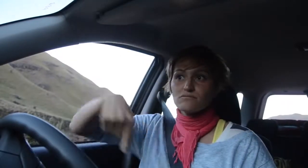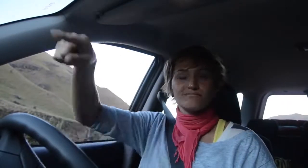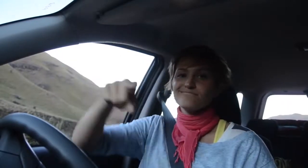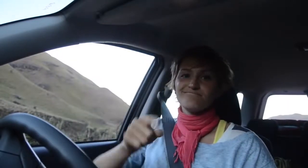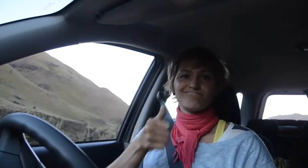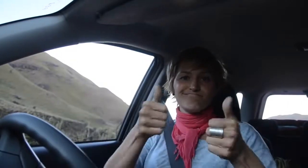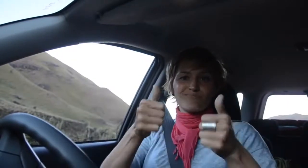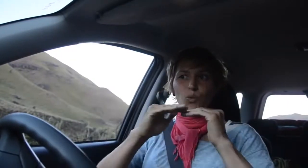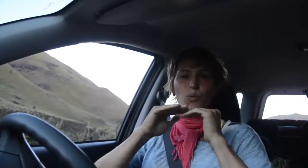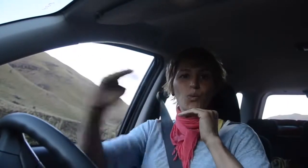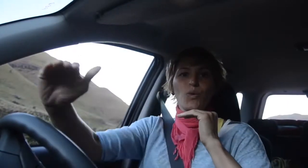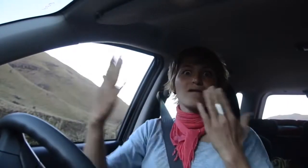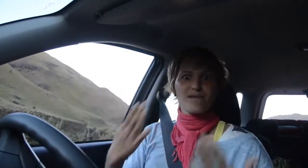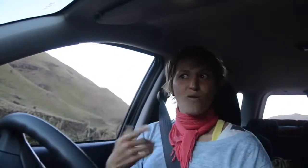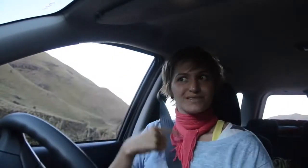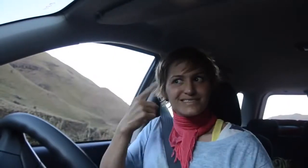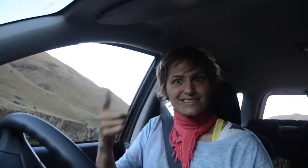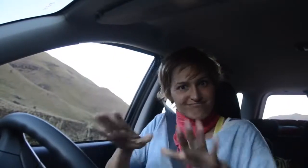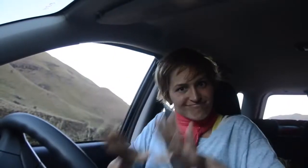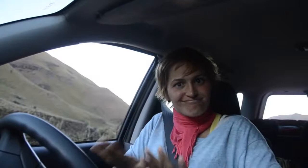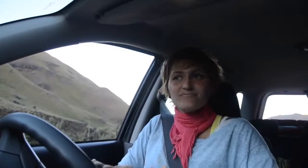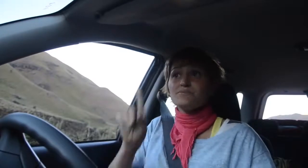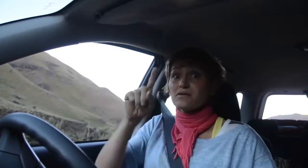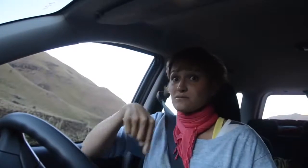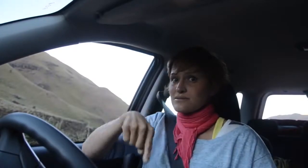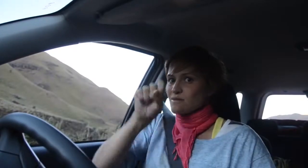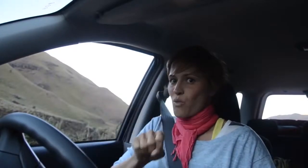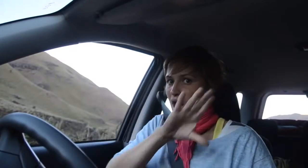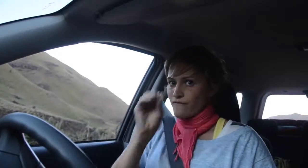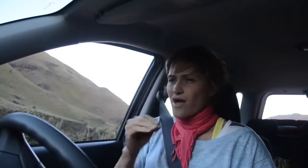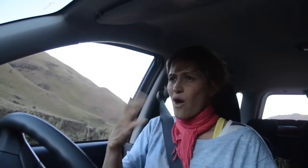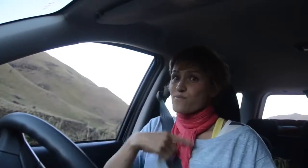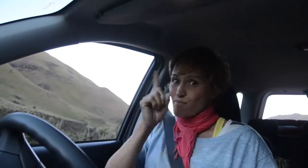I can imagine in the future that this road will be paved smoothly,